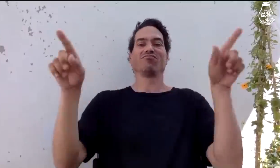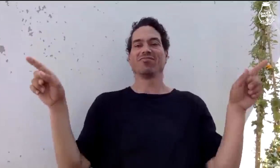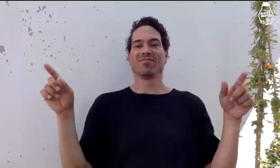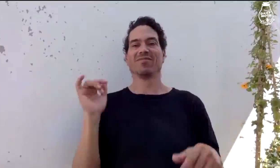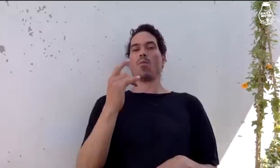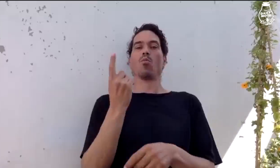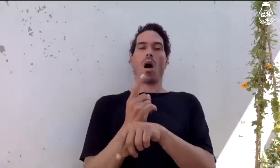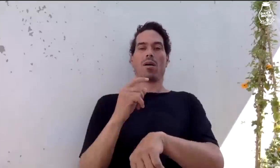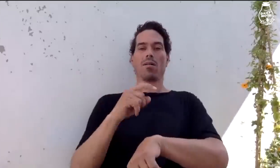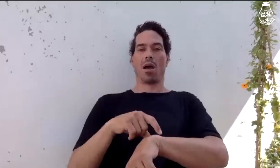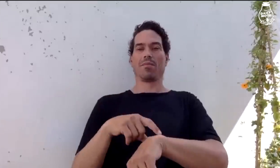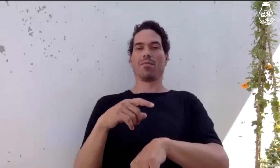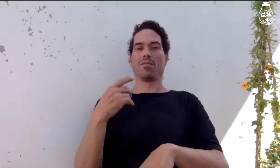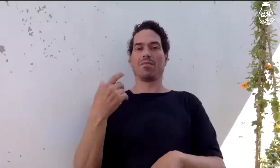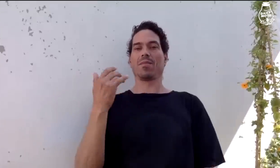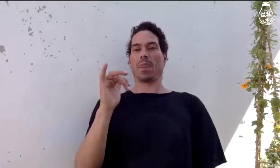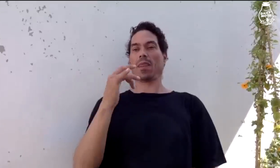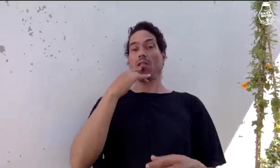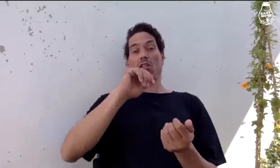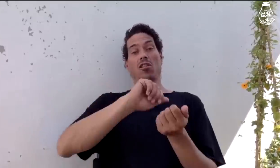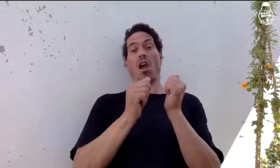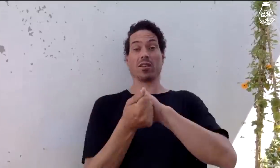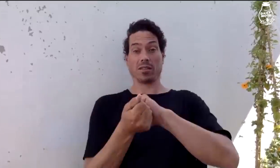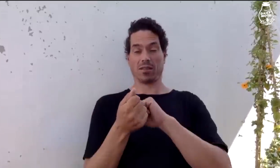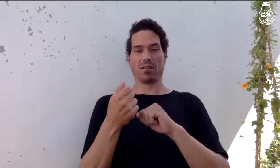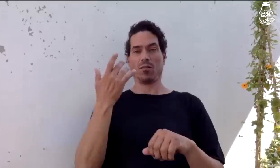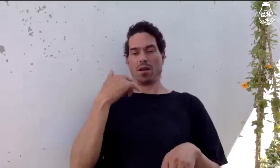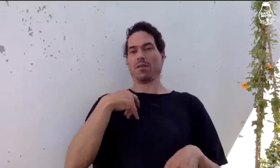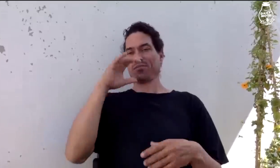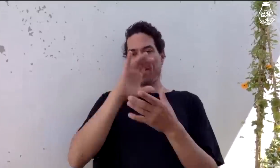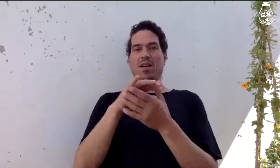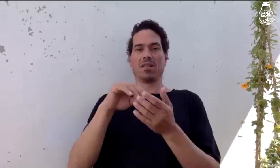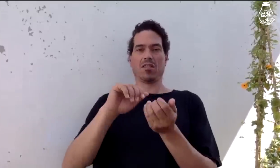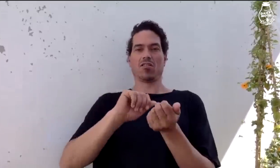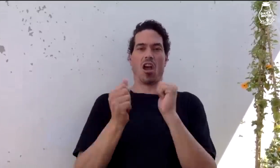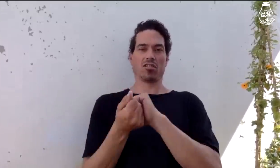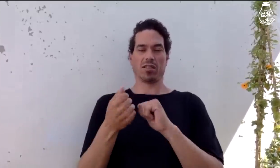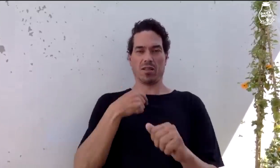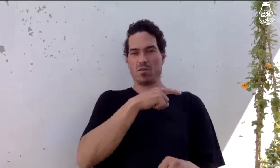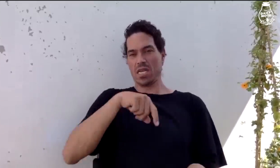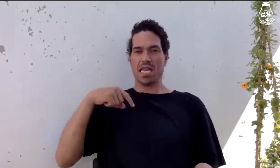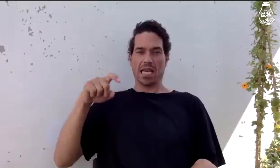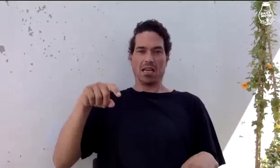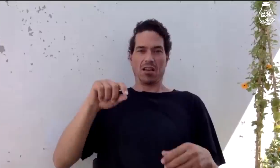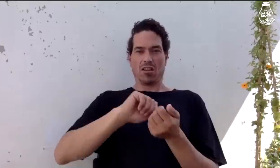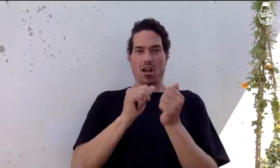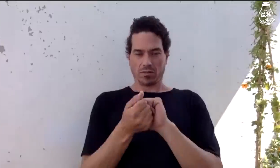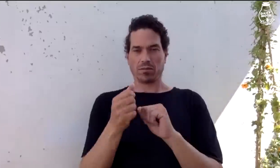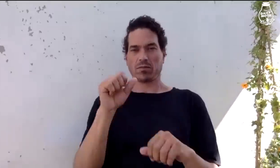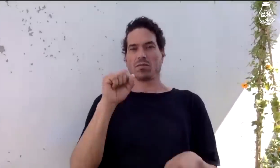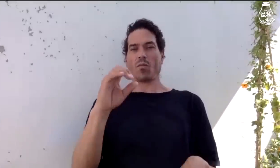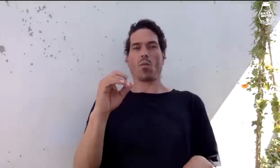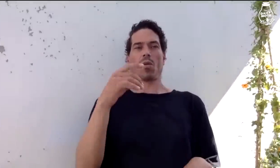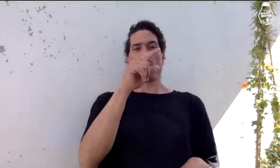And this change happened at the right time. We've all been calling for change recently,